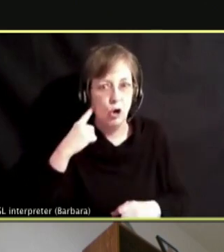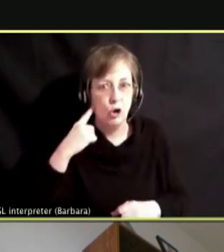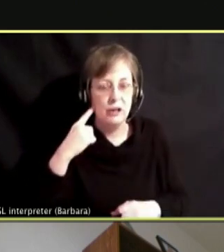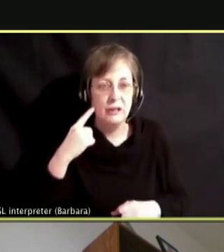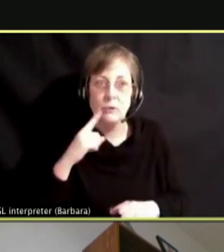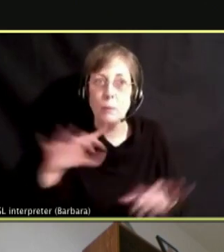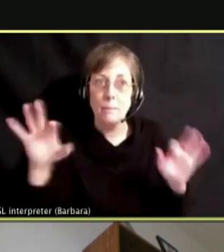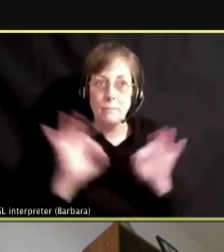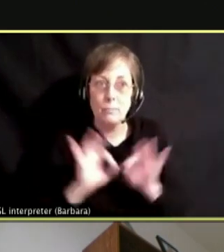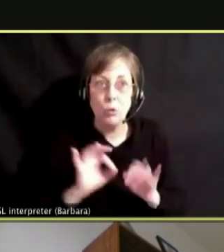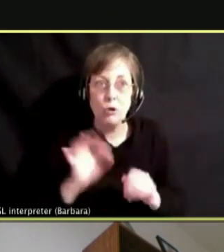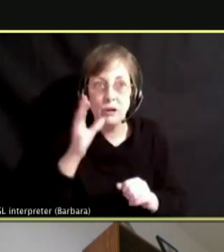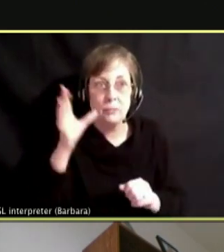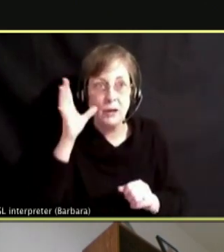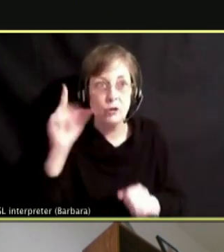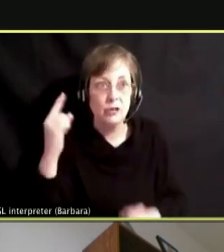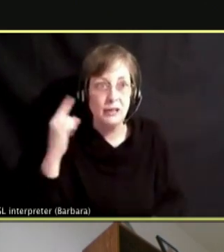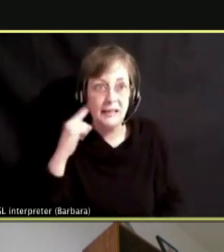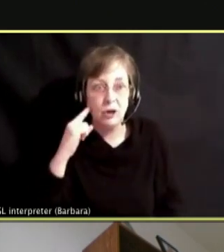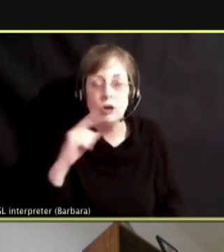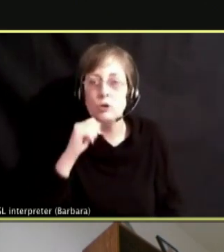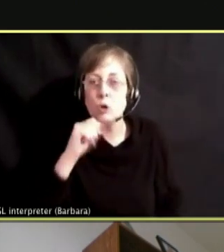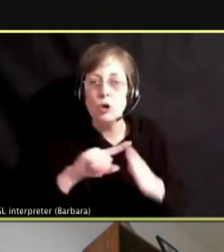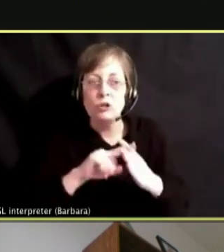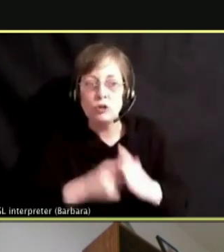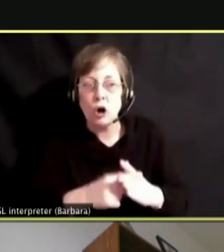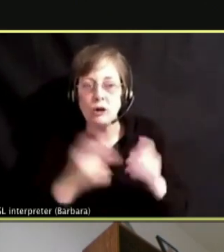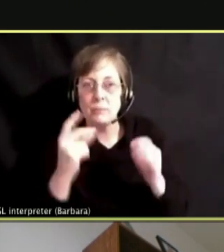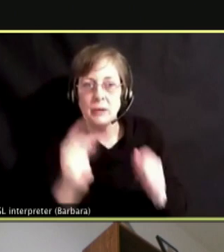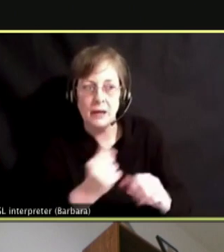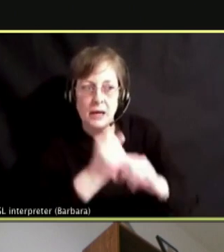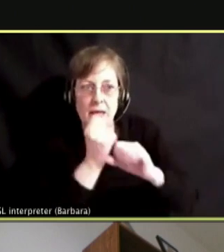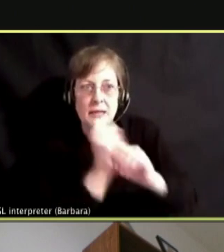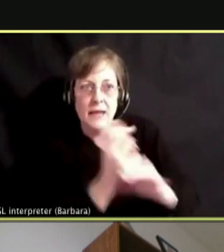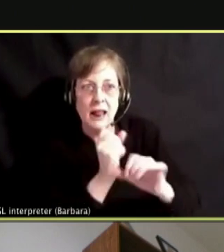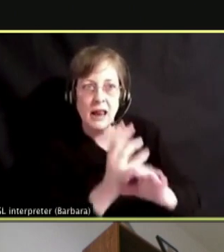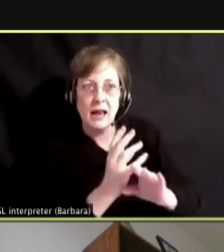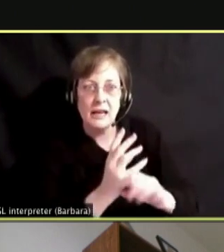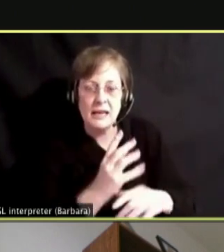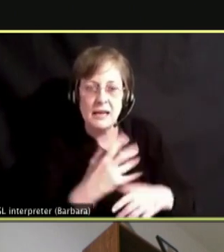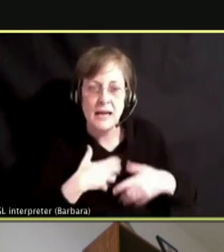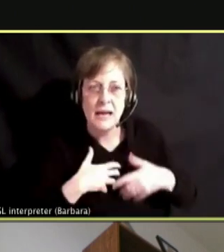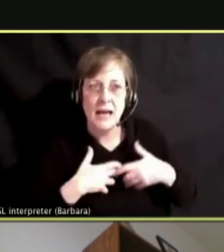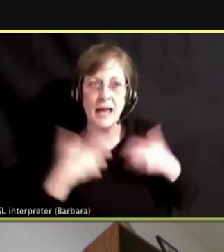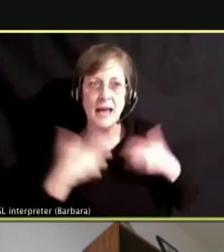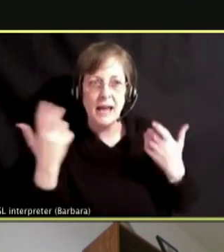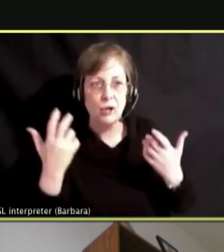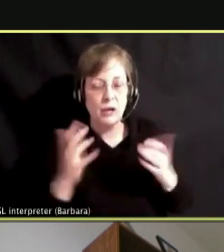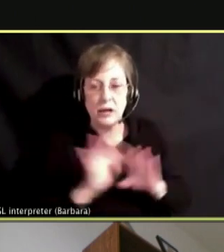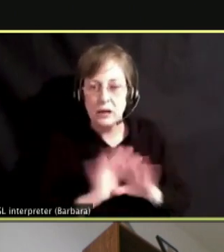DON'T START WITH THE YELLING AND THE ANGRY MOM OR DAD OR PARENT GUARDIAN, BUT START WITH